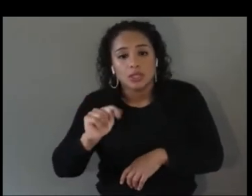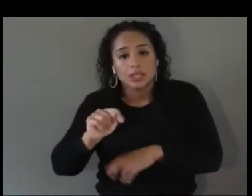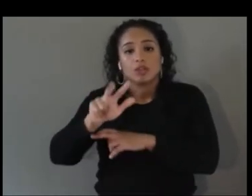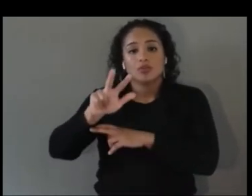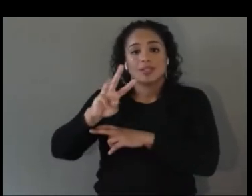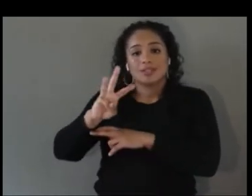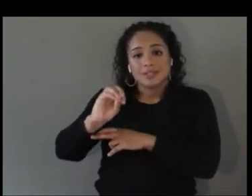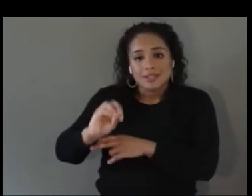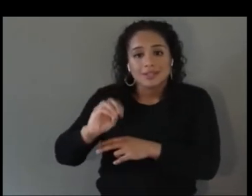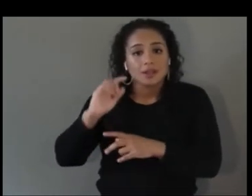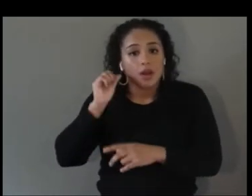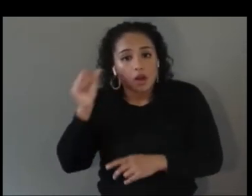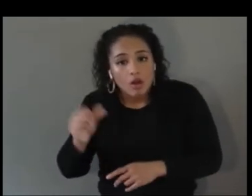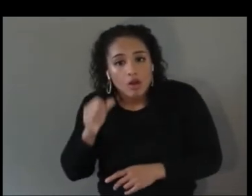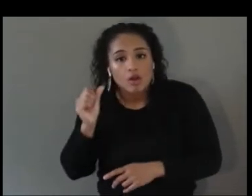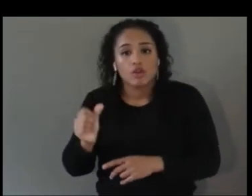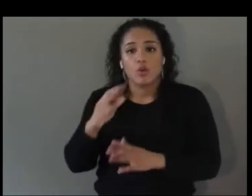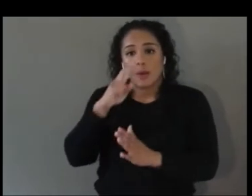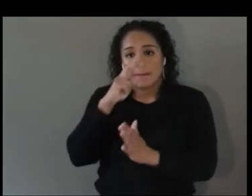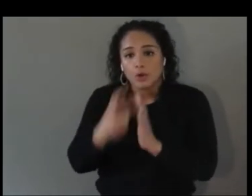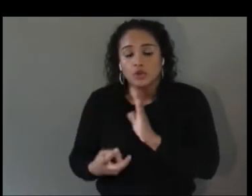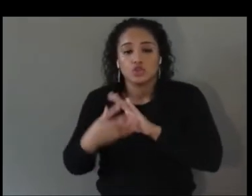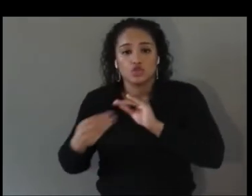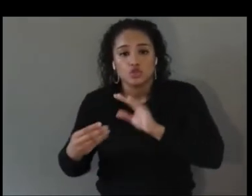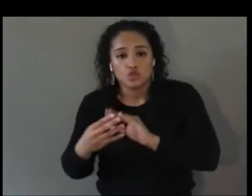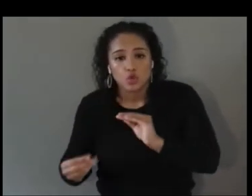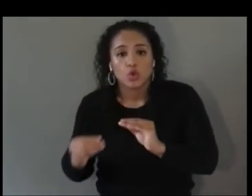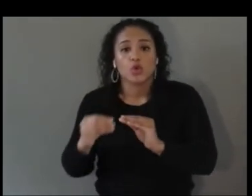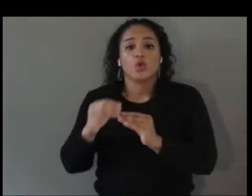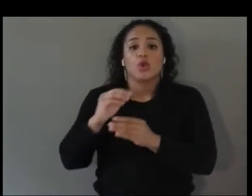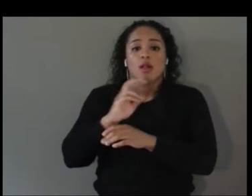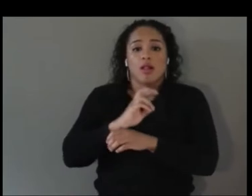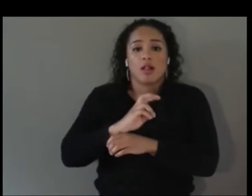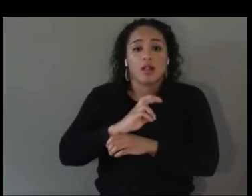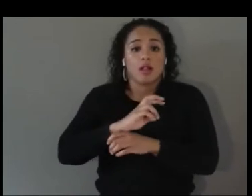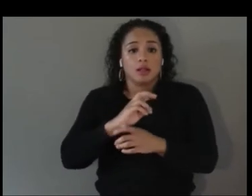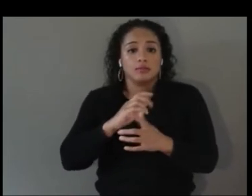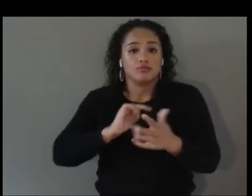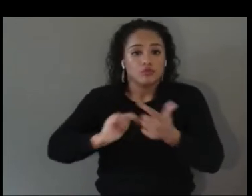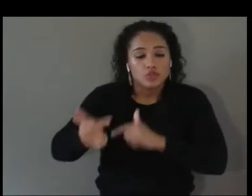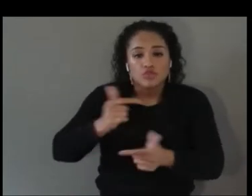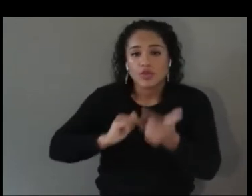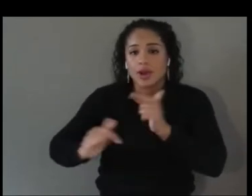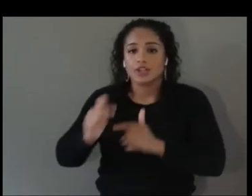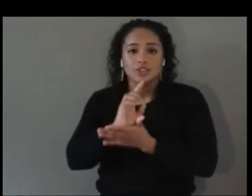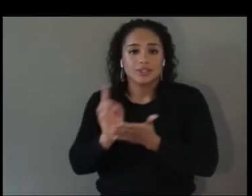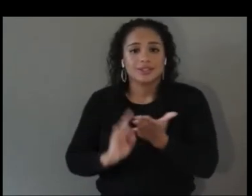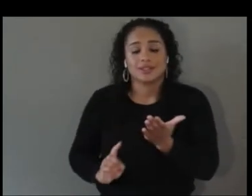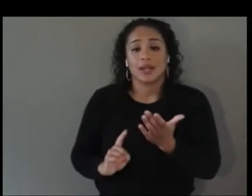what was so incredible is that a large number over 50% of the individuals who attended were women,